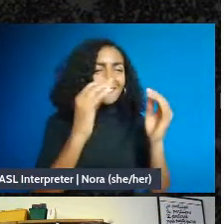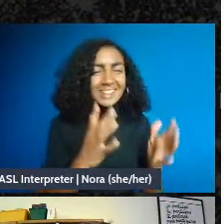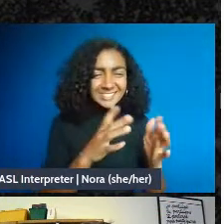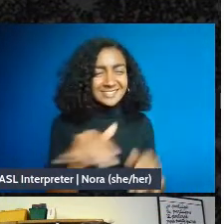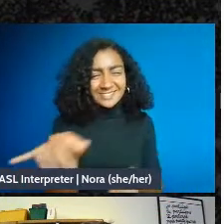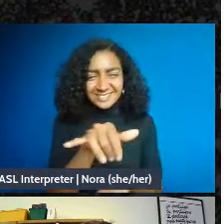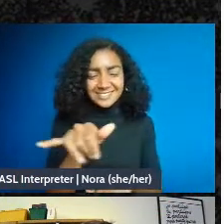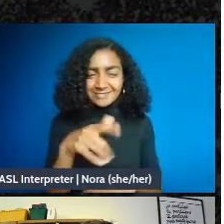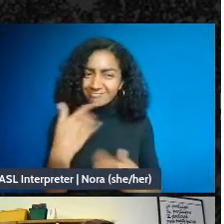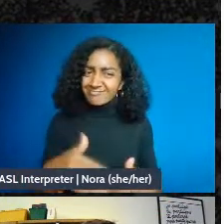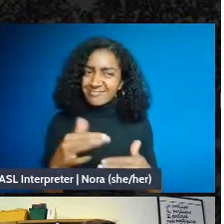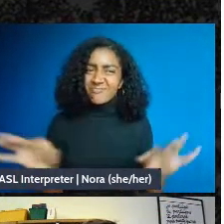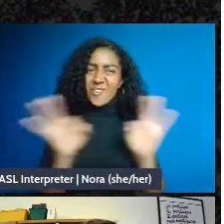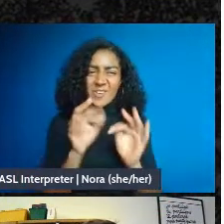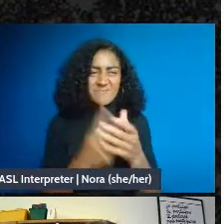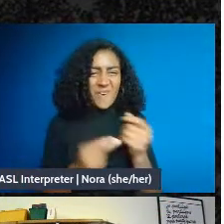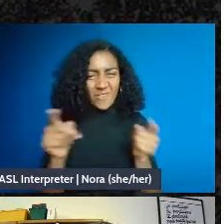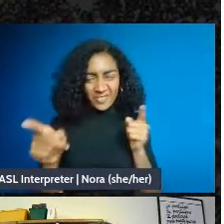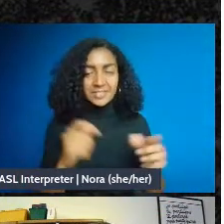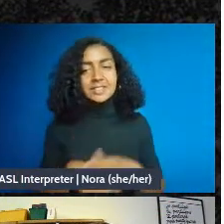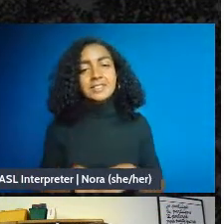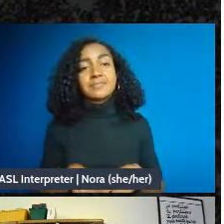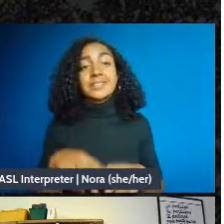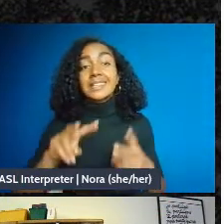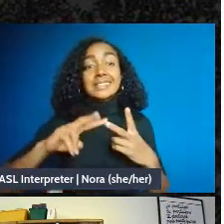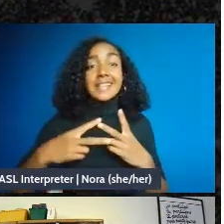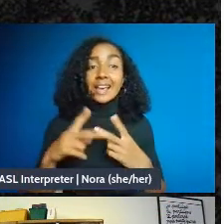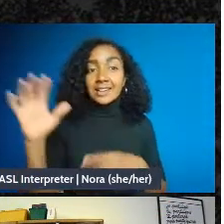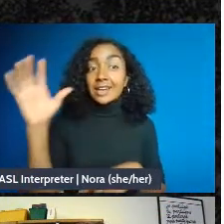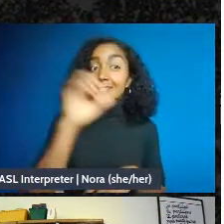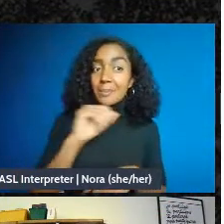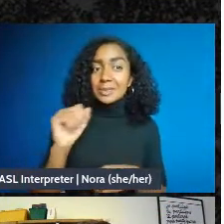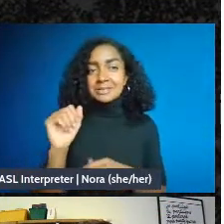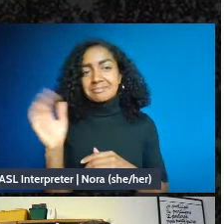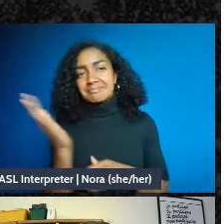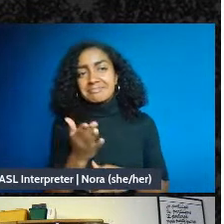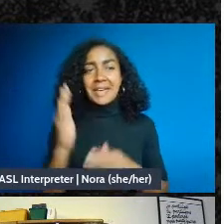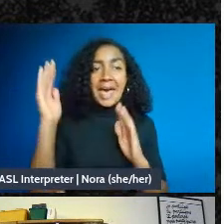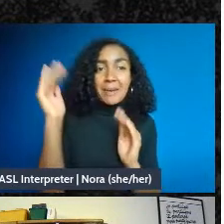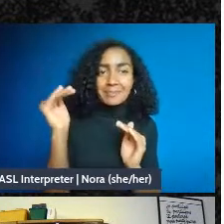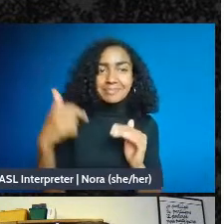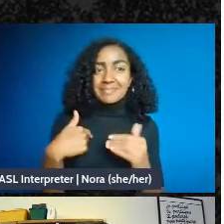So the second assumption and expectation I have going into this is I see mutual aid and I hope